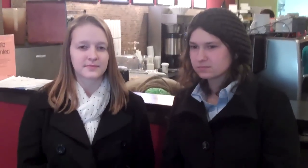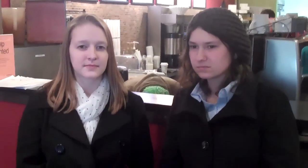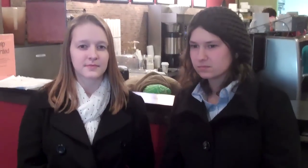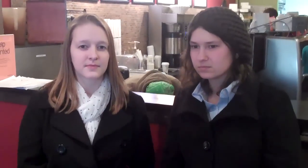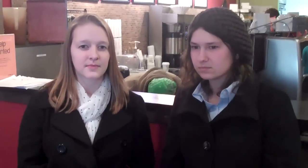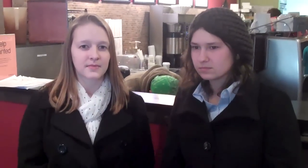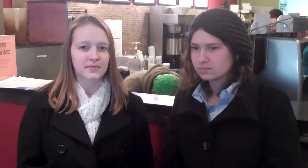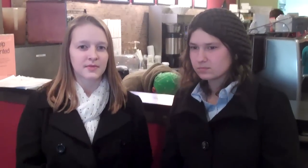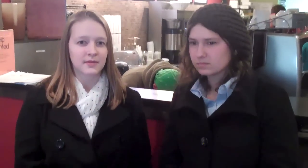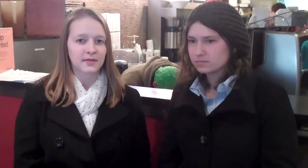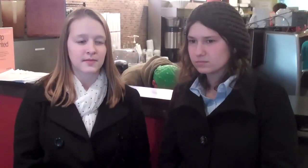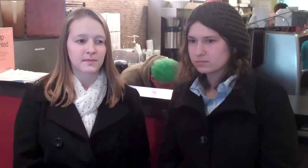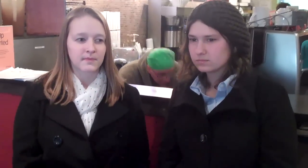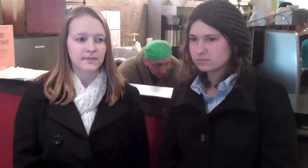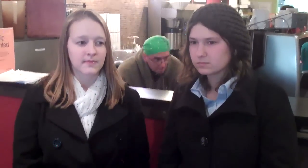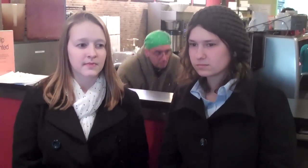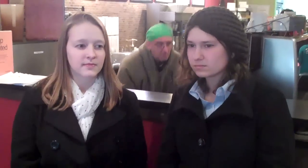What do you hope they are educated about?